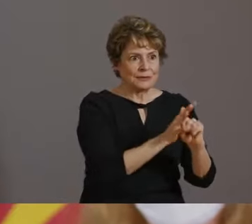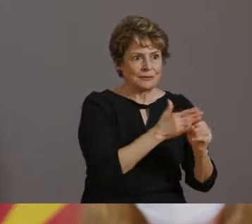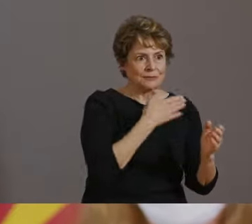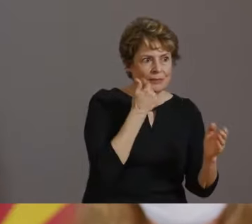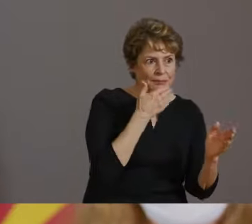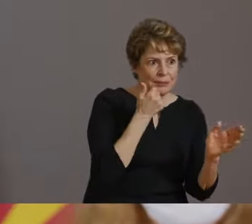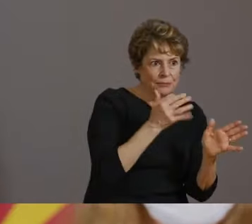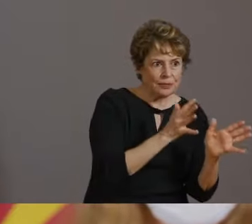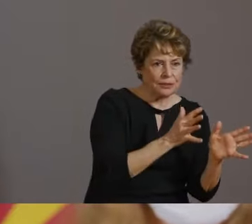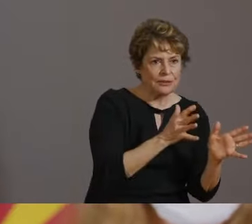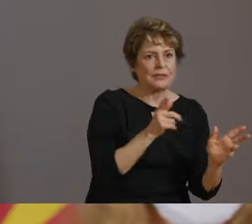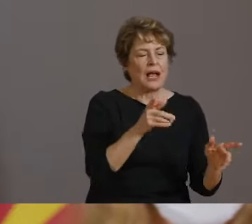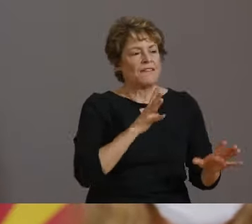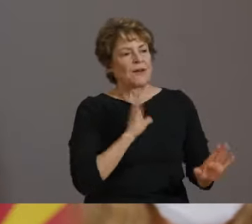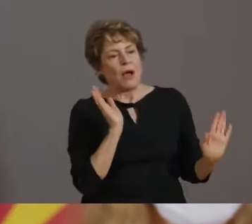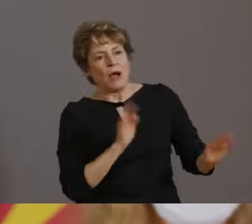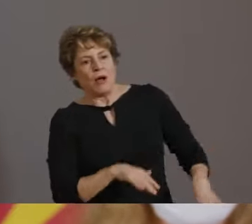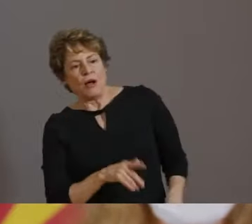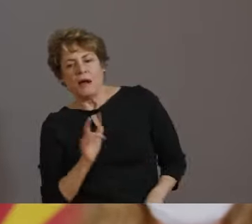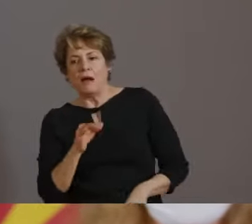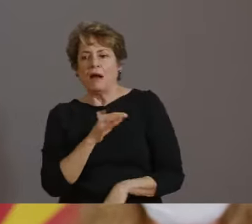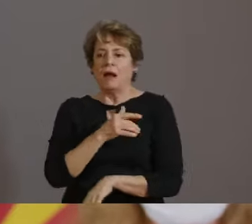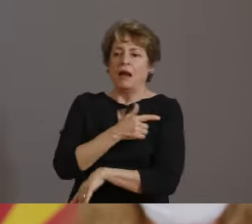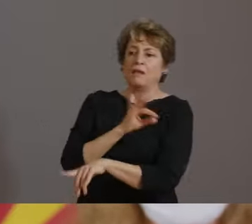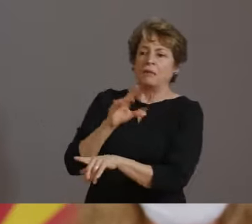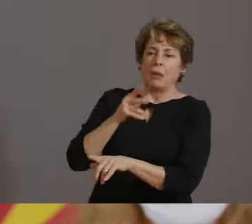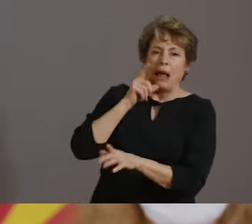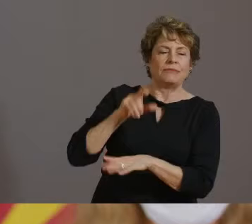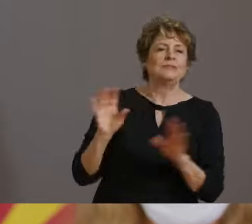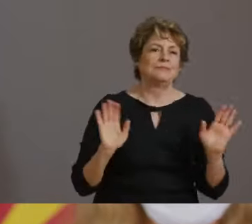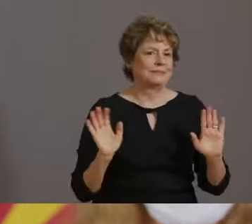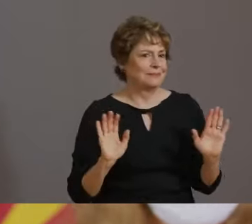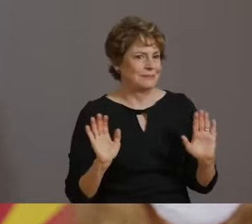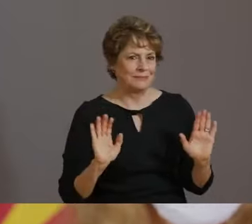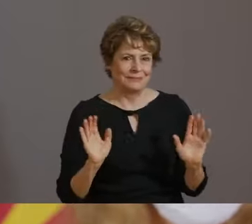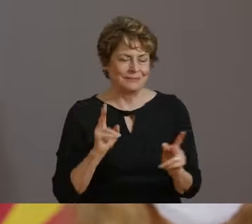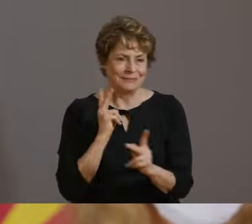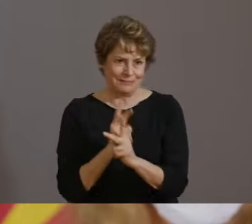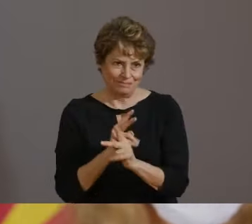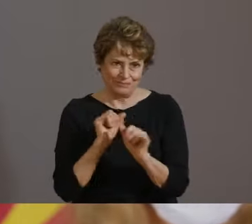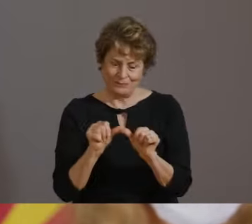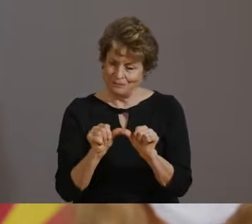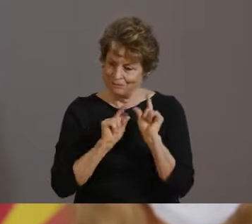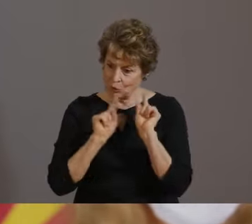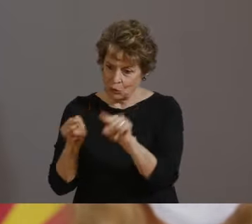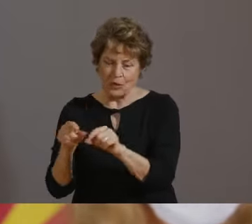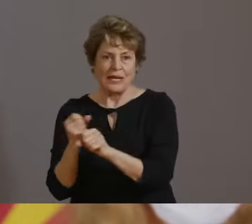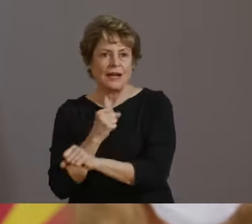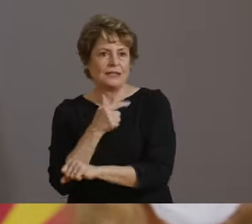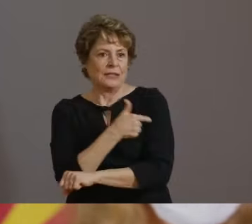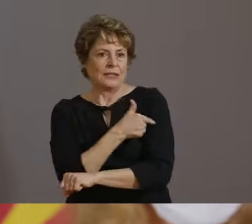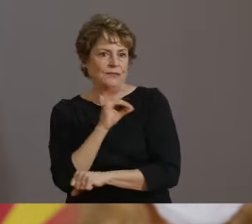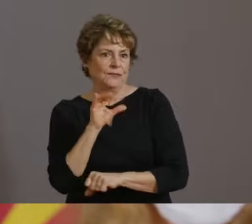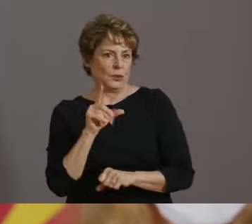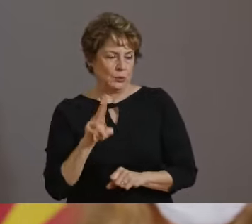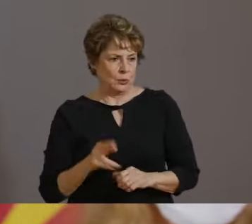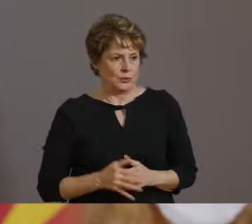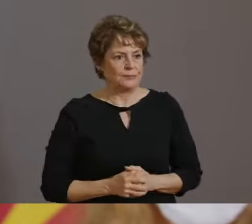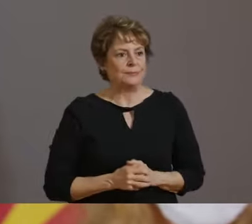WE KNOW MANY OF THE SAME PREVENTION MEASURES THAT WORK FOR COVID-19 WILL ALSO WORK FOR